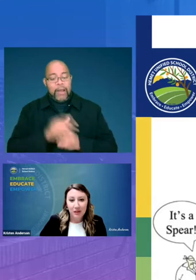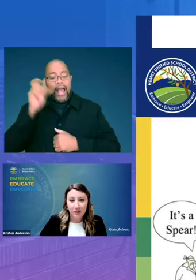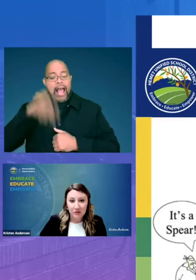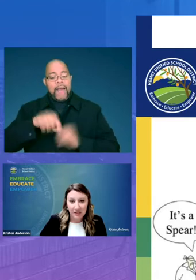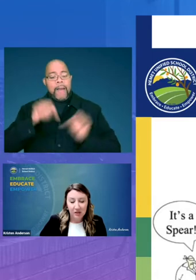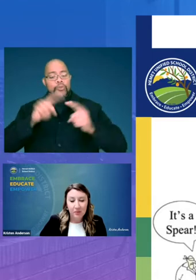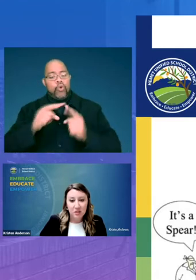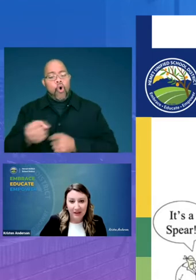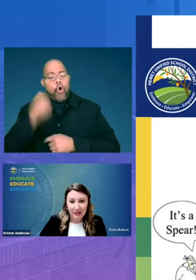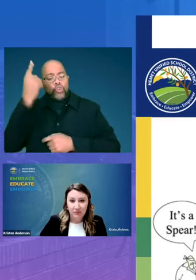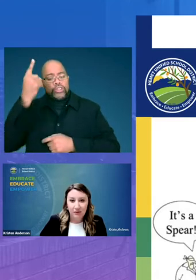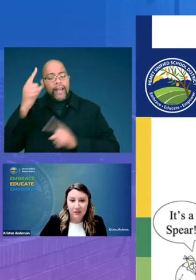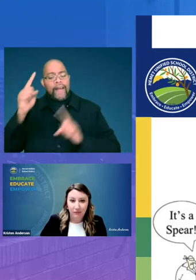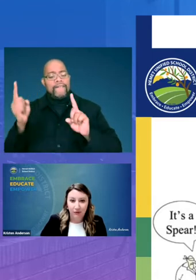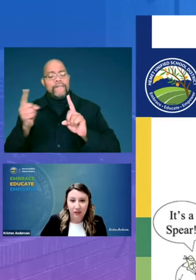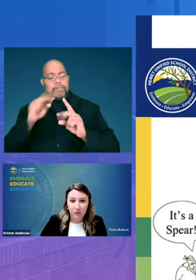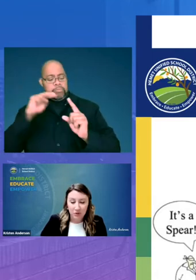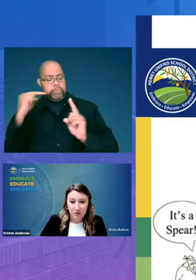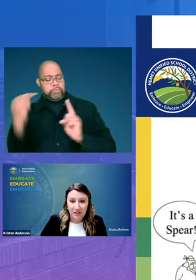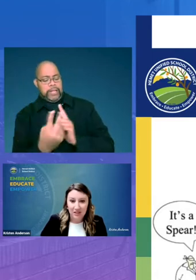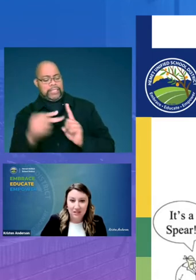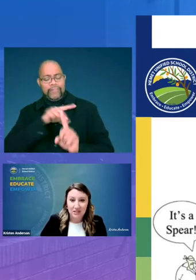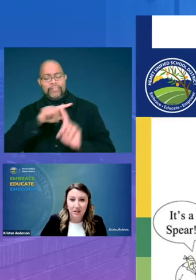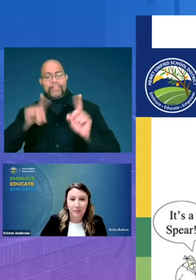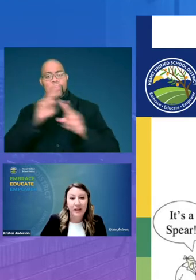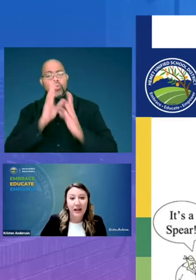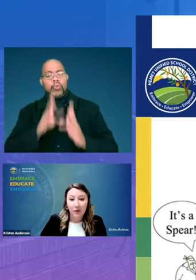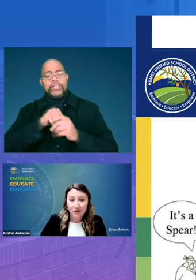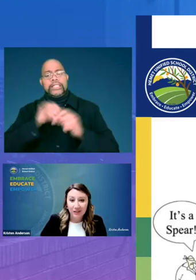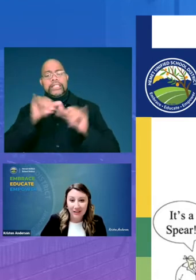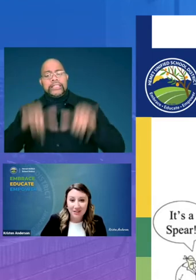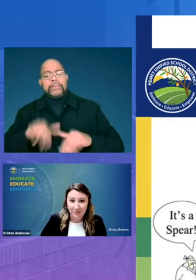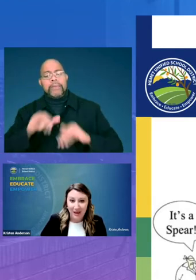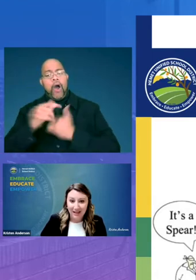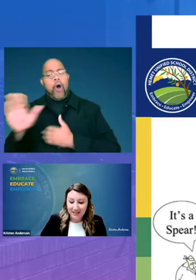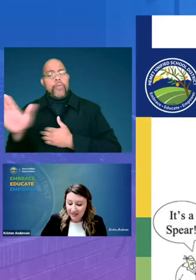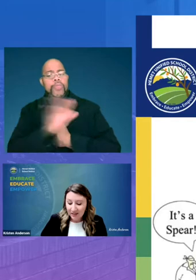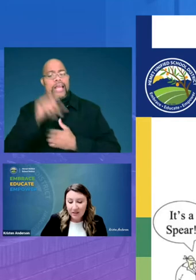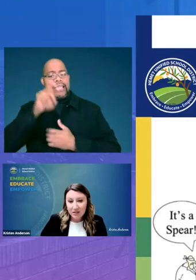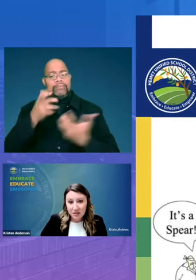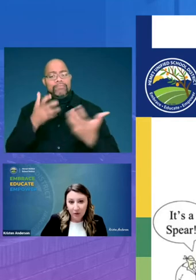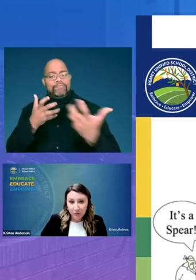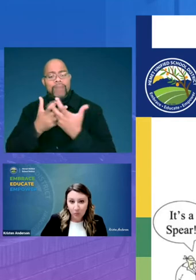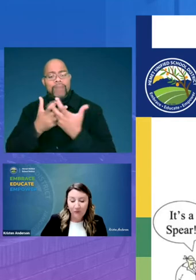understand the perspective of the different users in the system and how their needs are met so we've